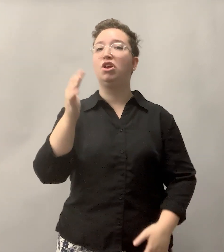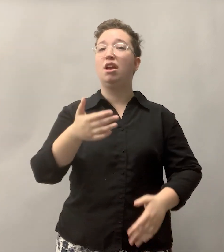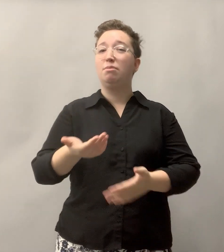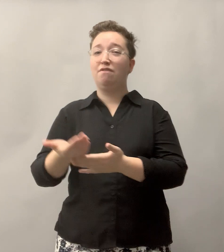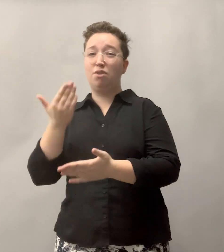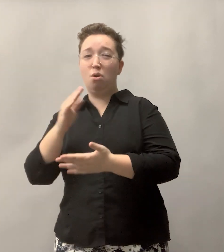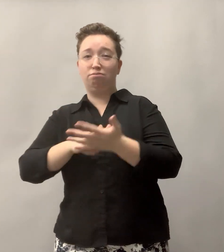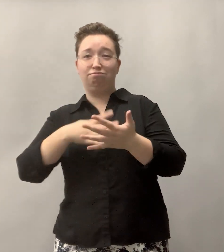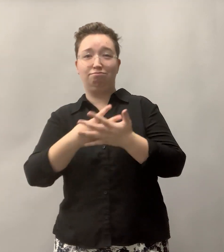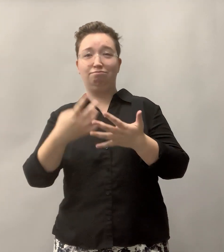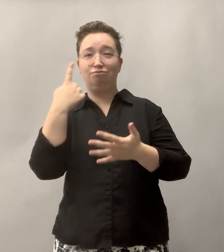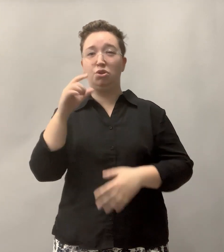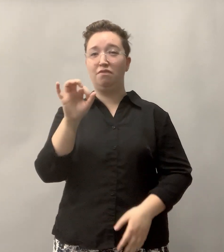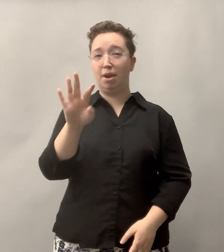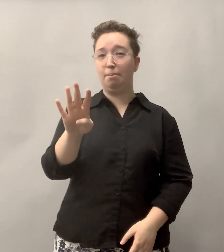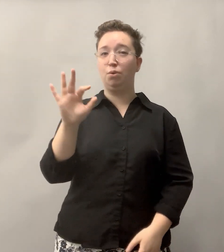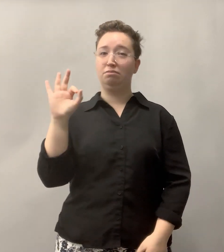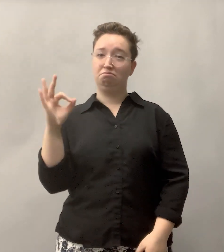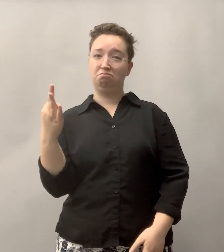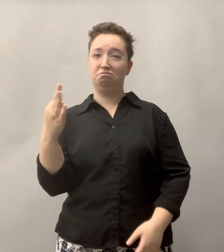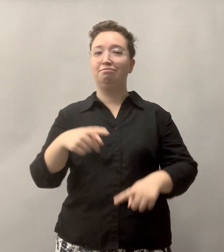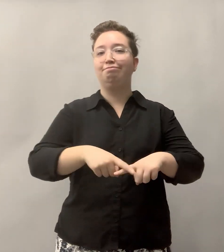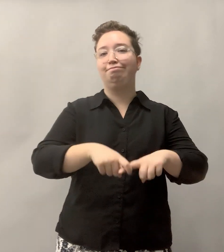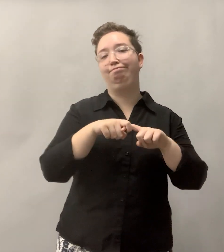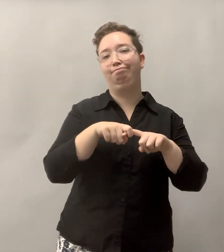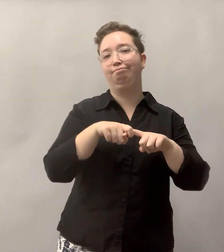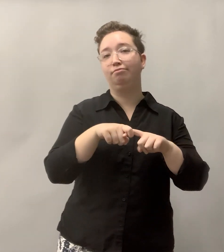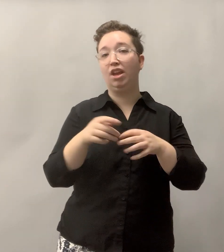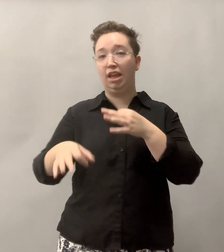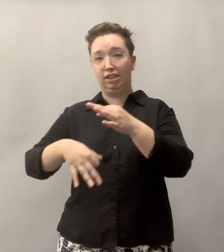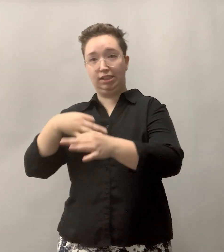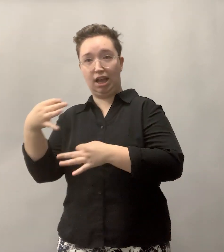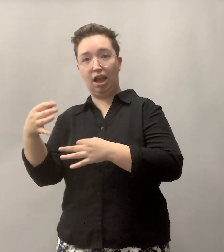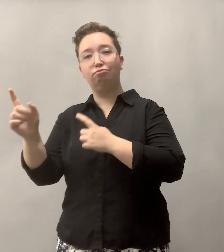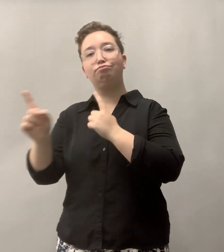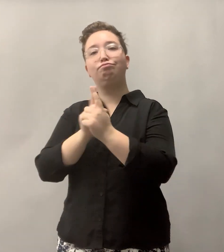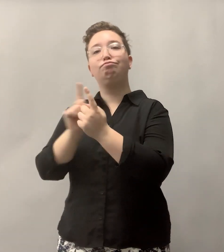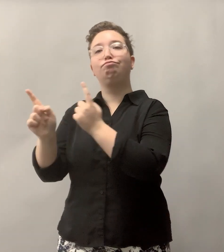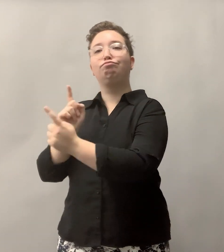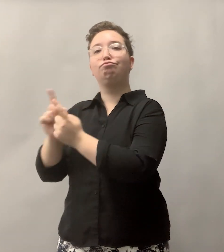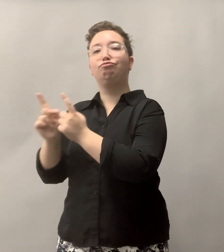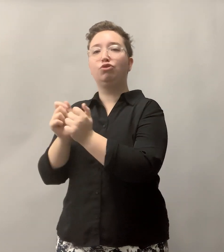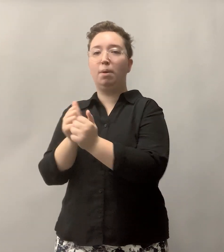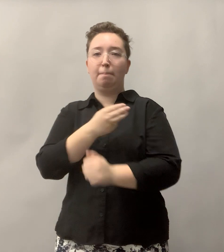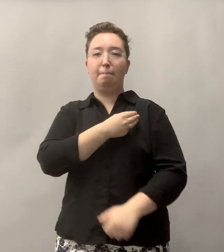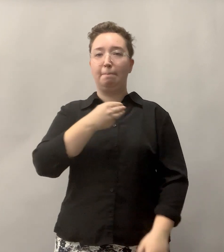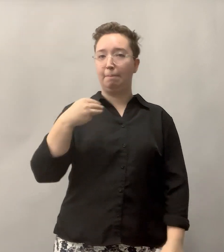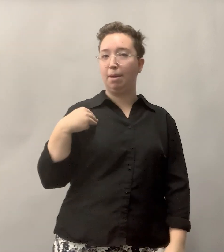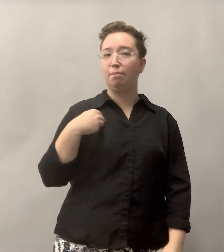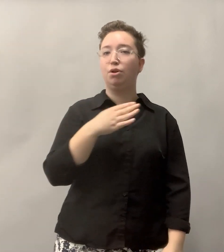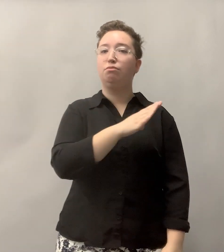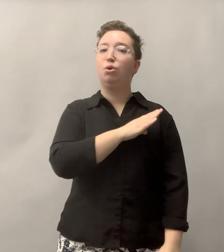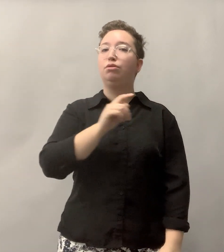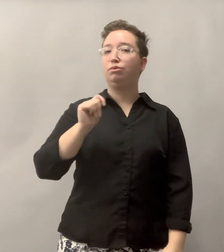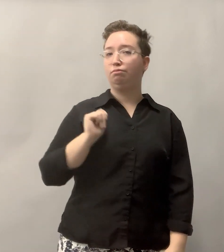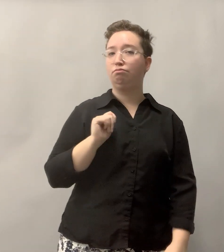originally scheduled for February 9, has been postponed. Instead, we will have a meet-and-greet with members of our Board of Trustees,